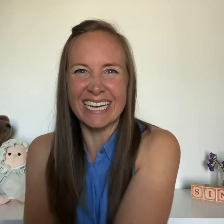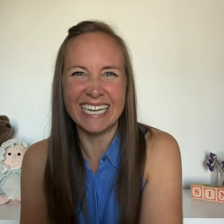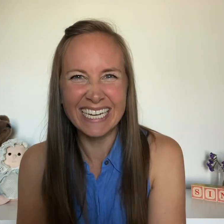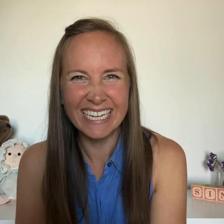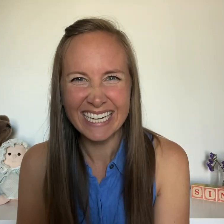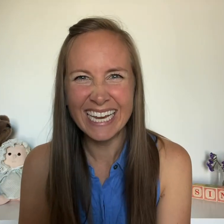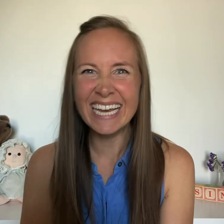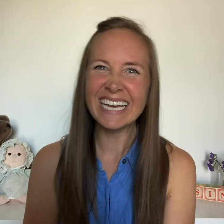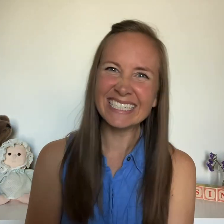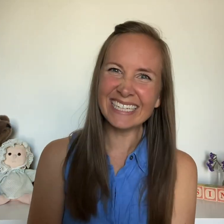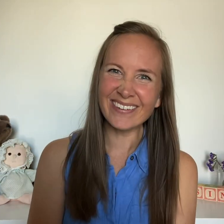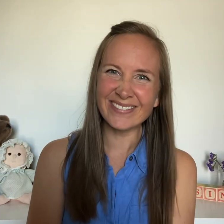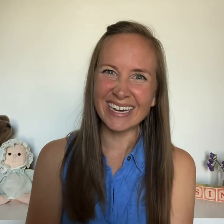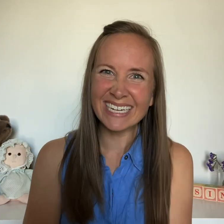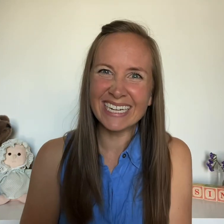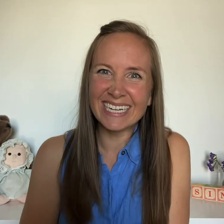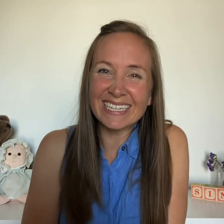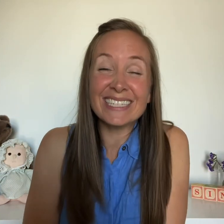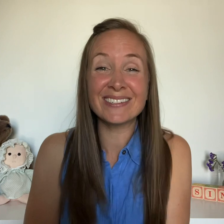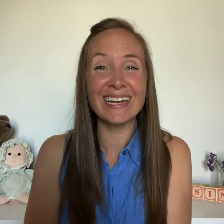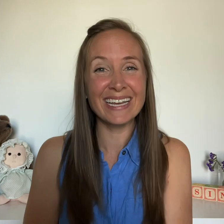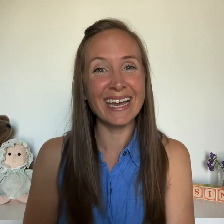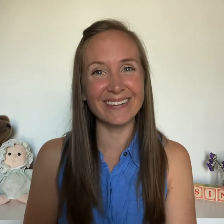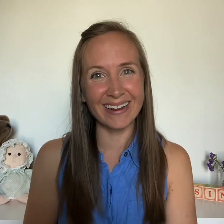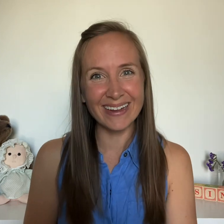Isn't that fun? Let's try it again, all right?